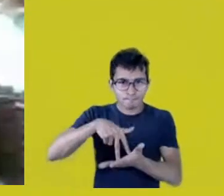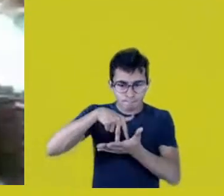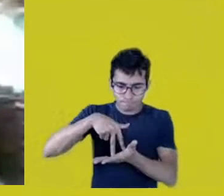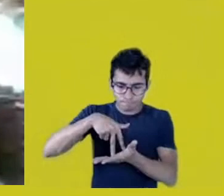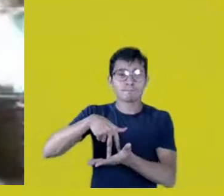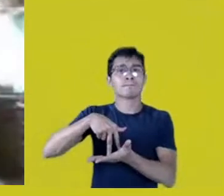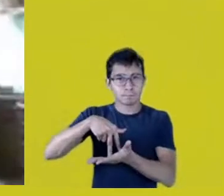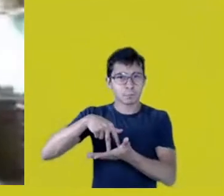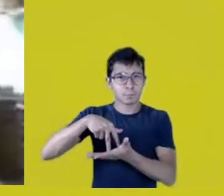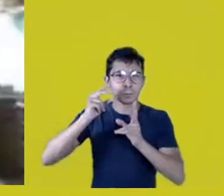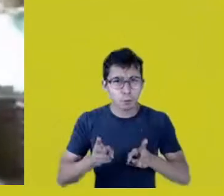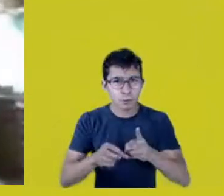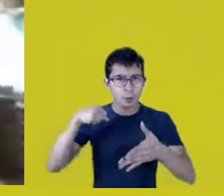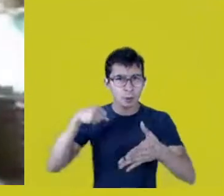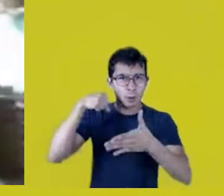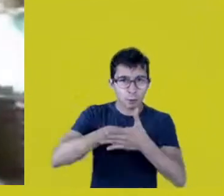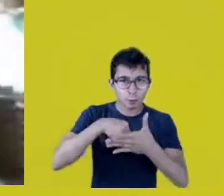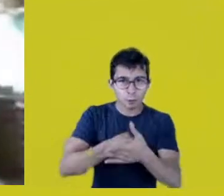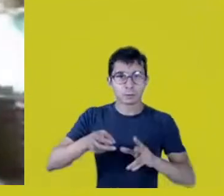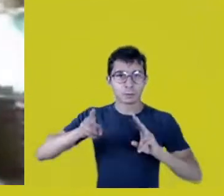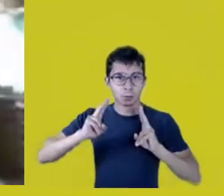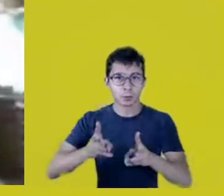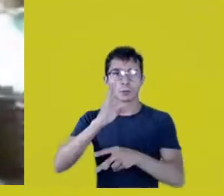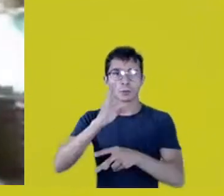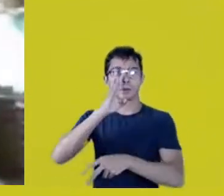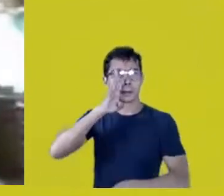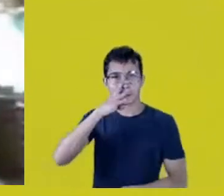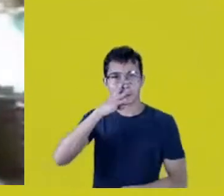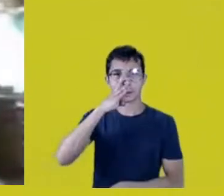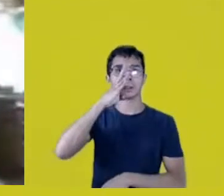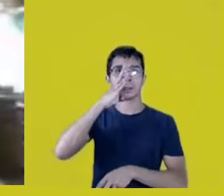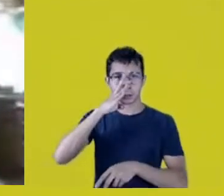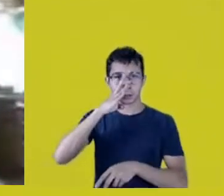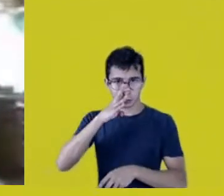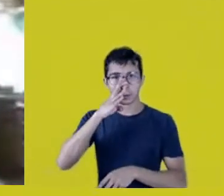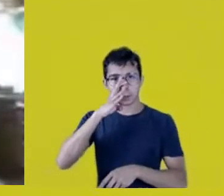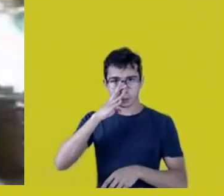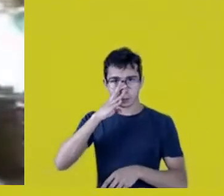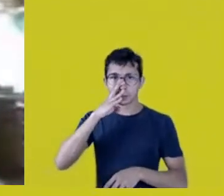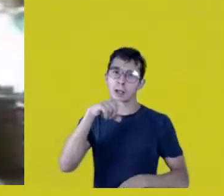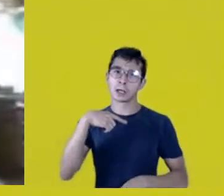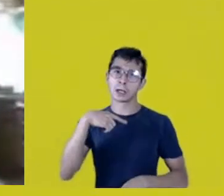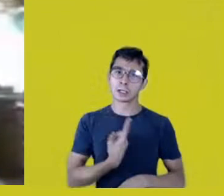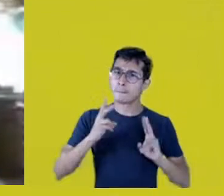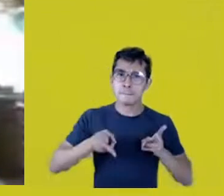we’re still persisting, with our maraccas, our headdresses,